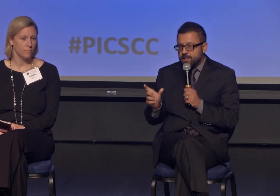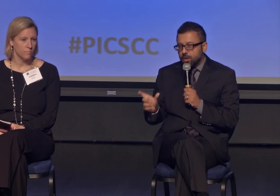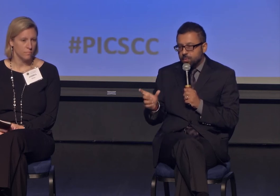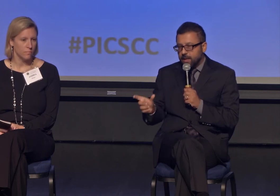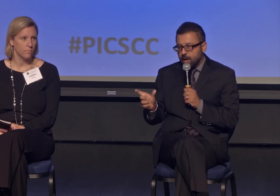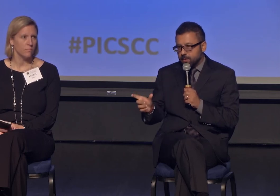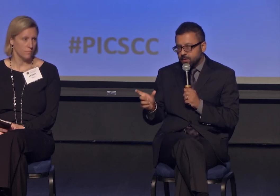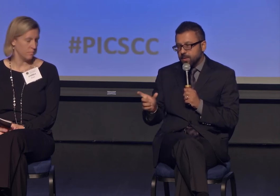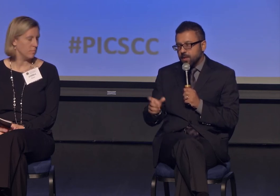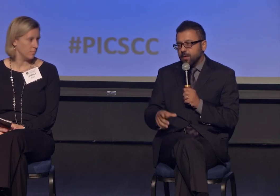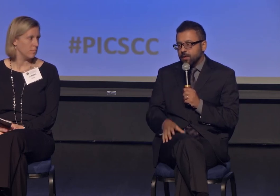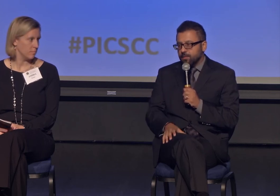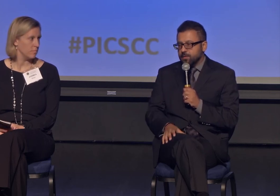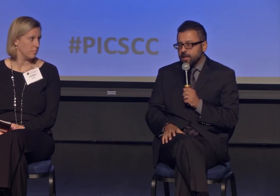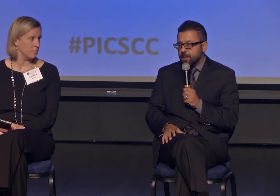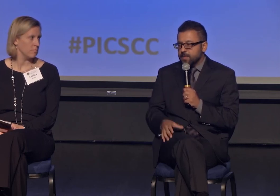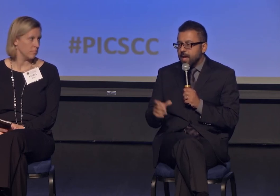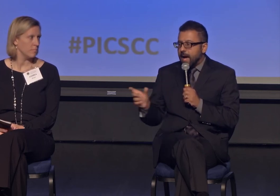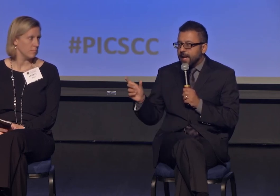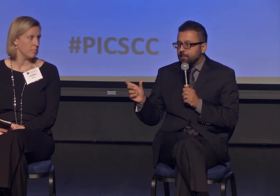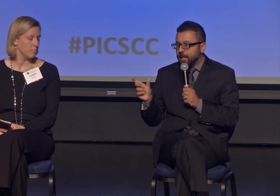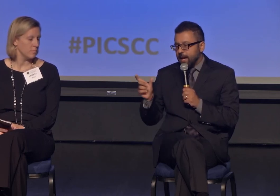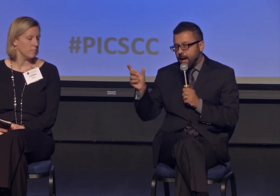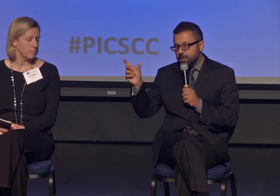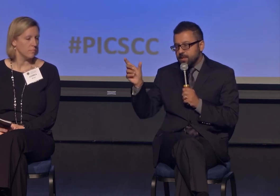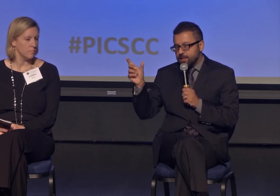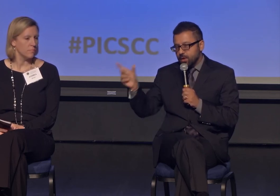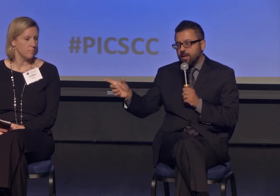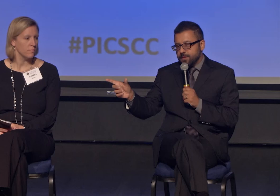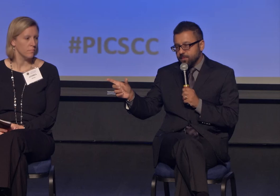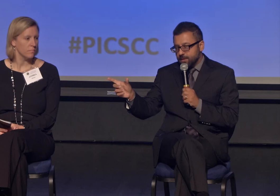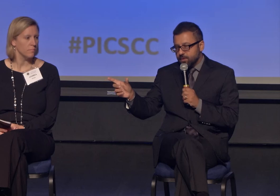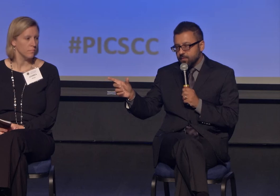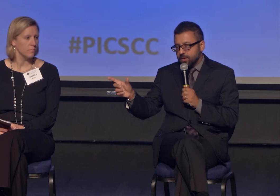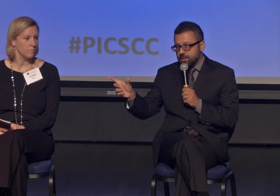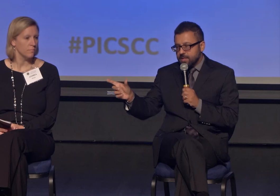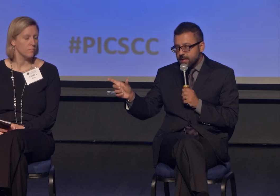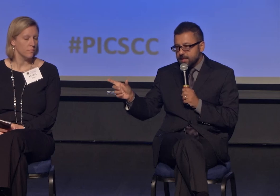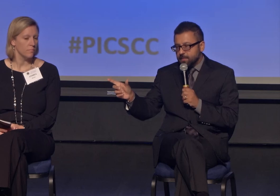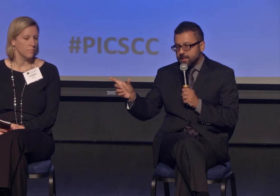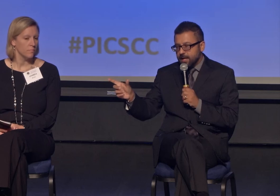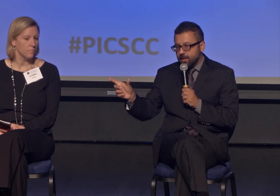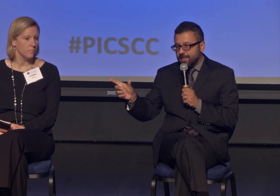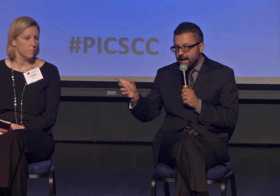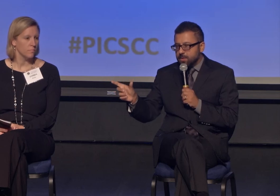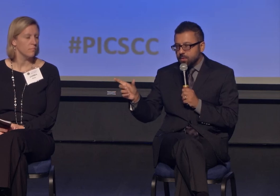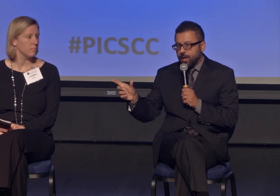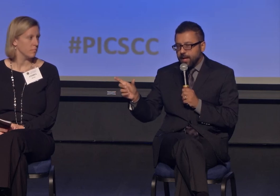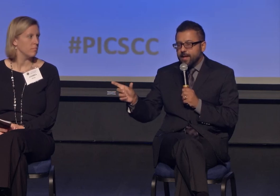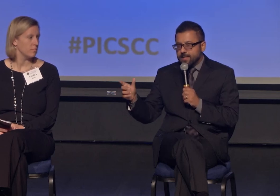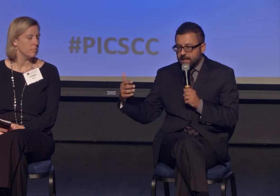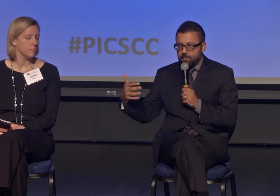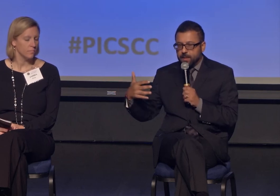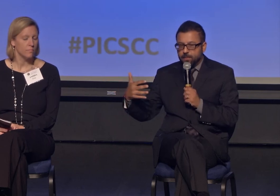That is a unique opportunity on a university campus. I started off as a professor of religious studies because I thought that was the way to get people